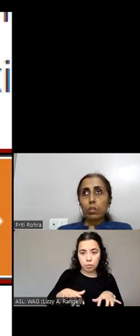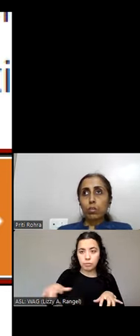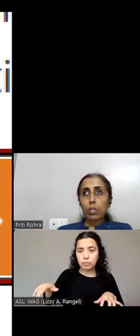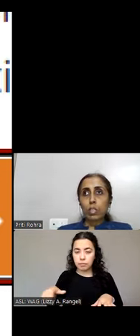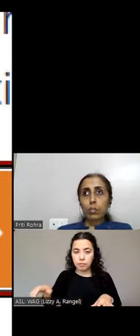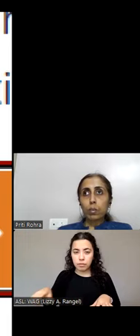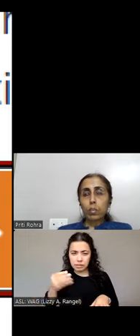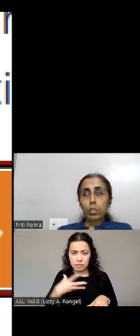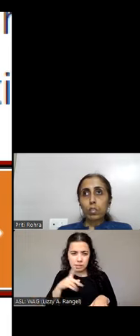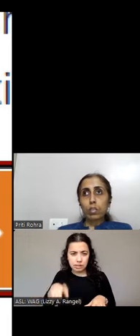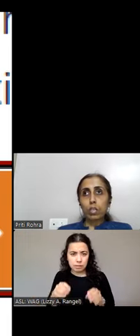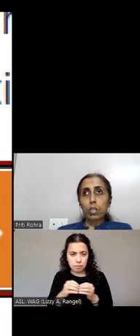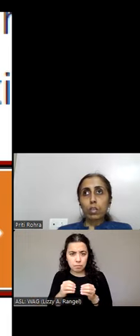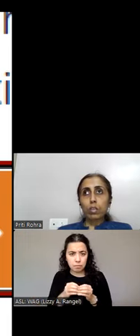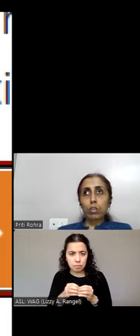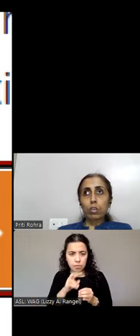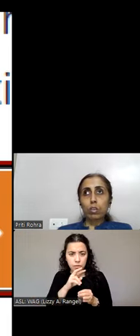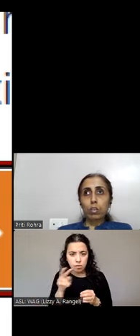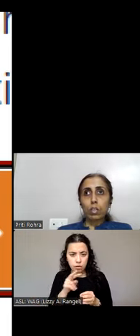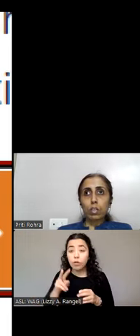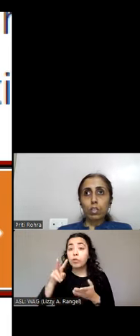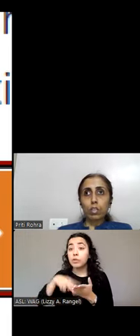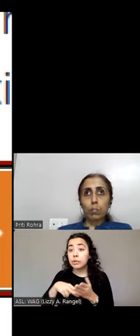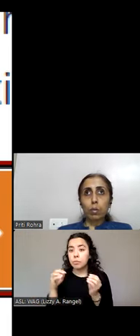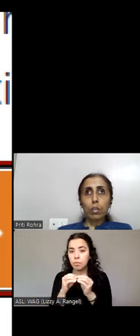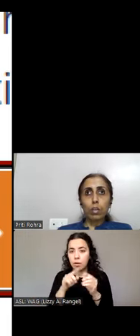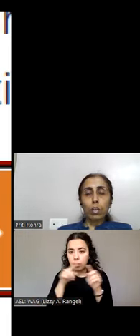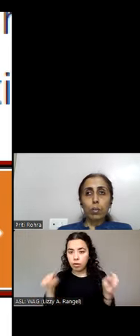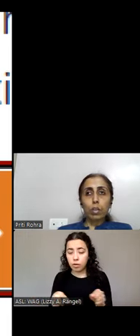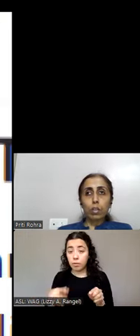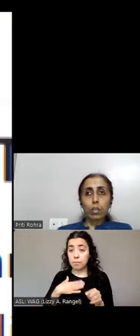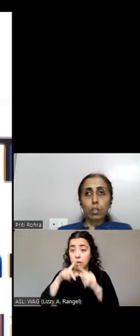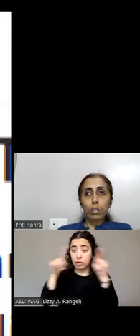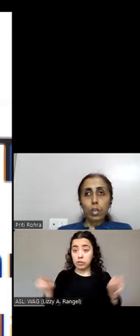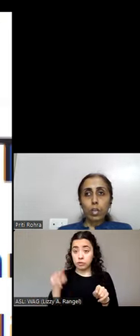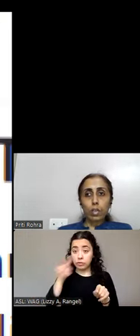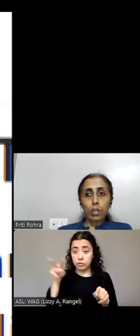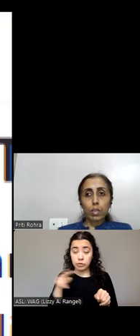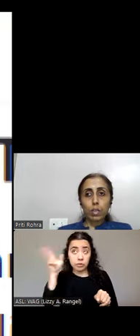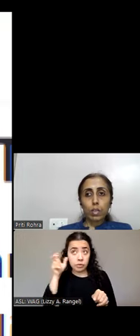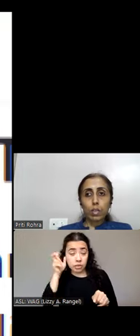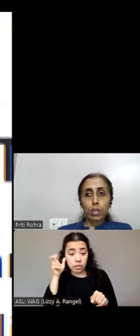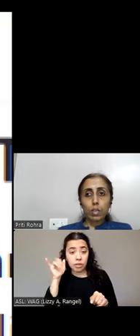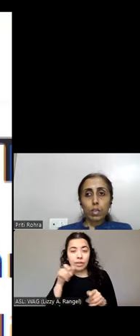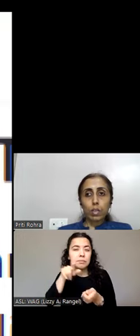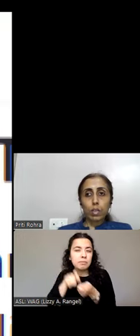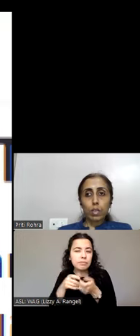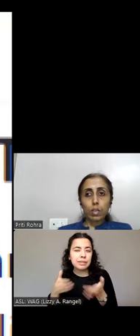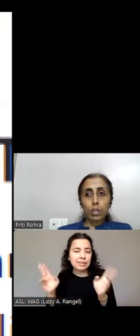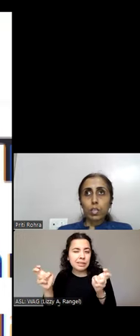also tells me because the screen reader is on that it is about a particular thing. Read more about